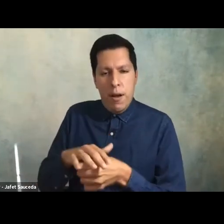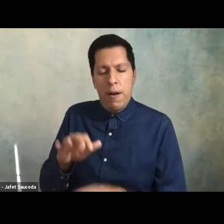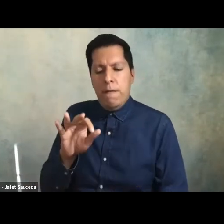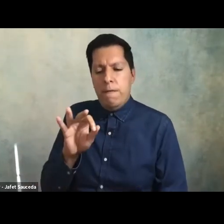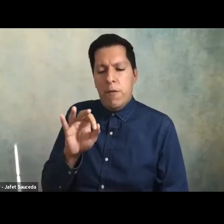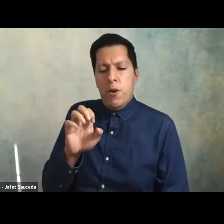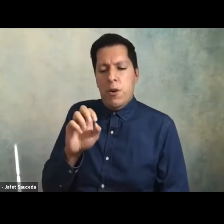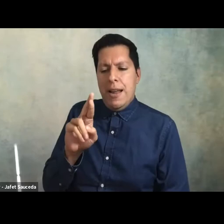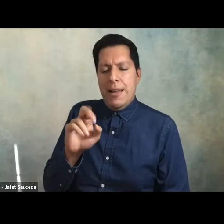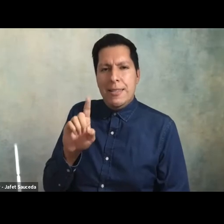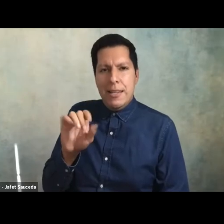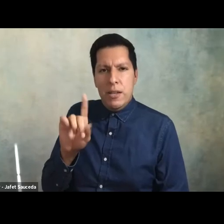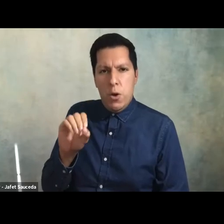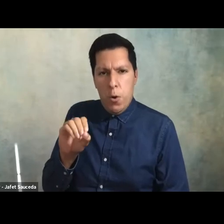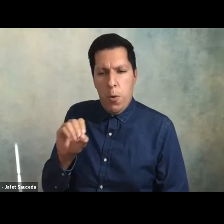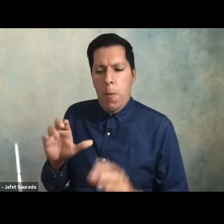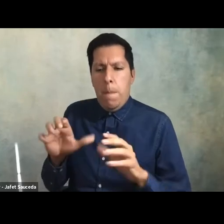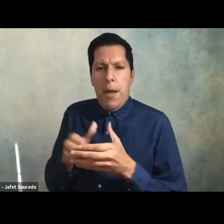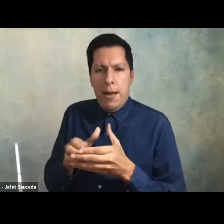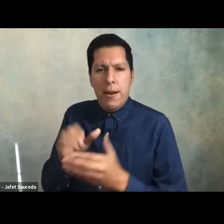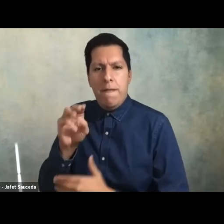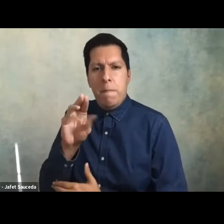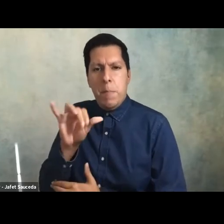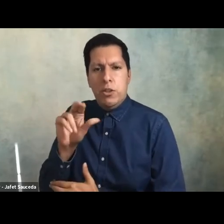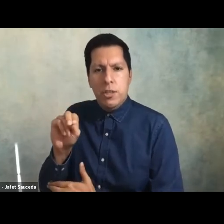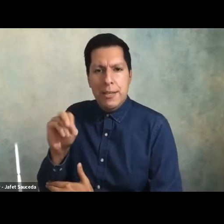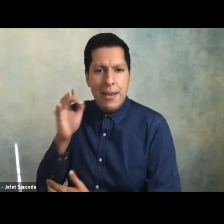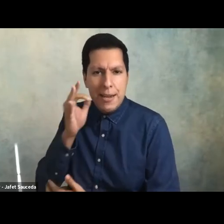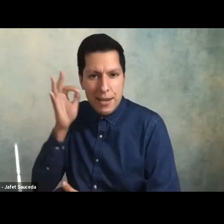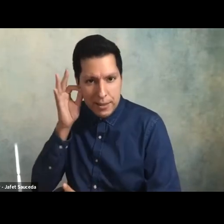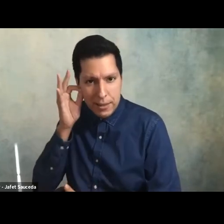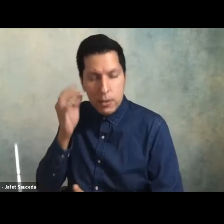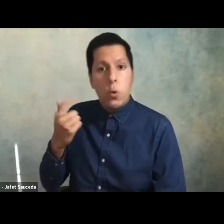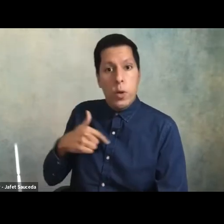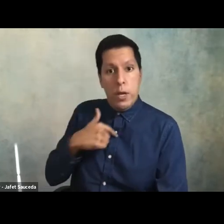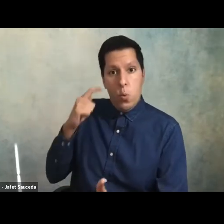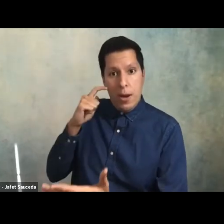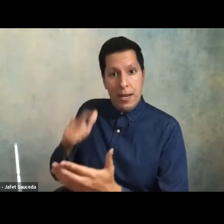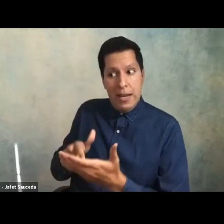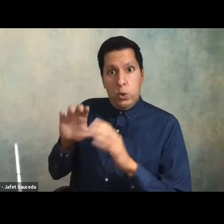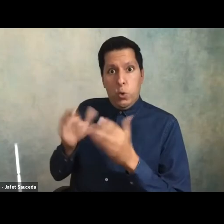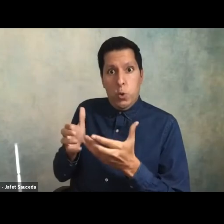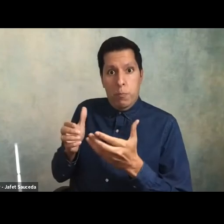band of mission indians we recognize that the Sesevitam are still here and we are committed